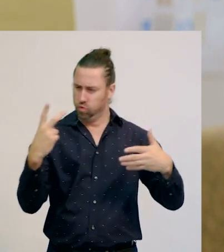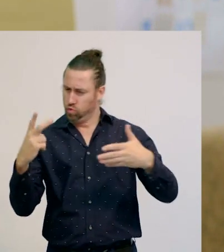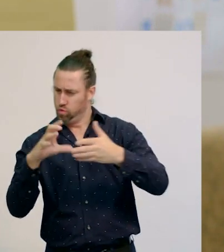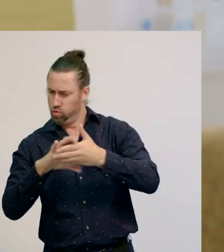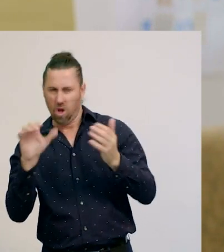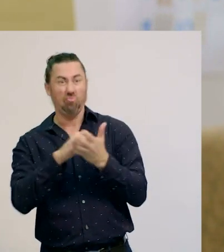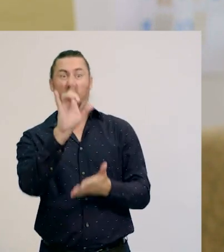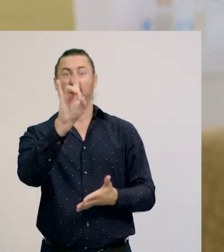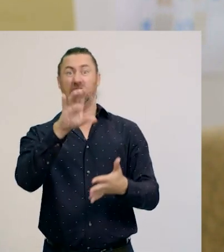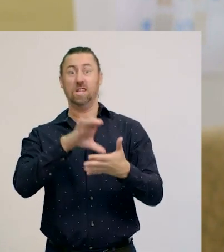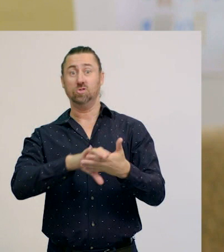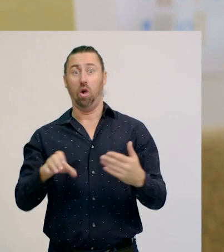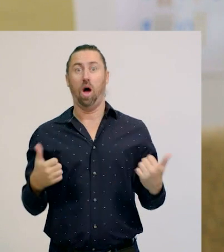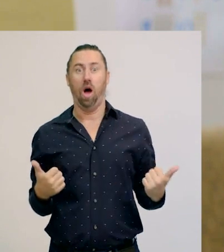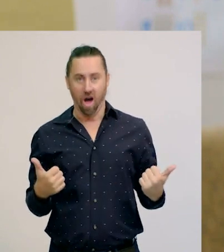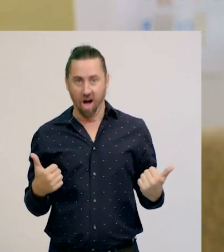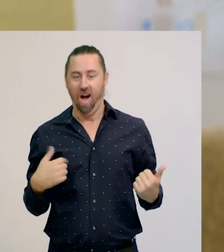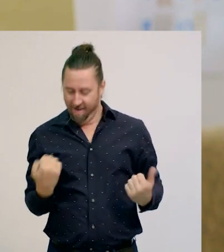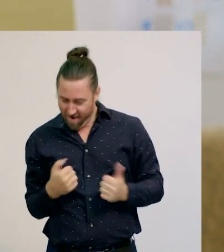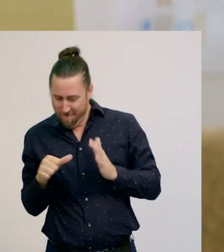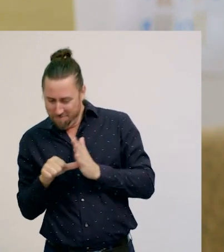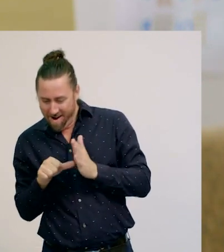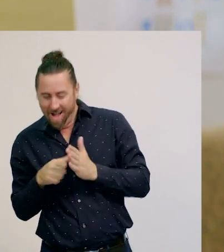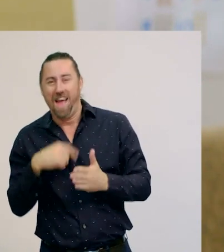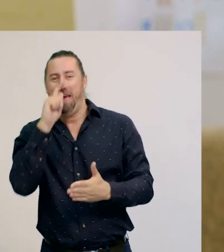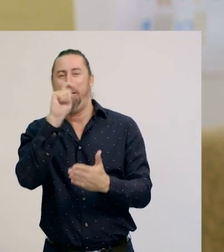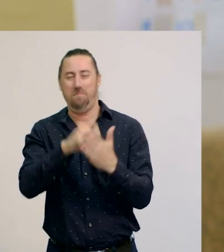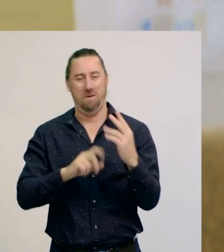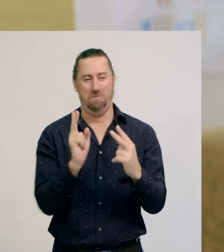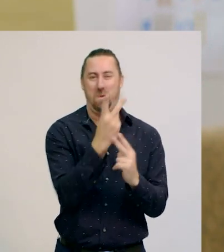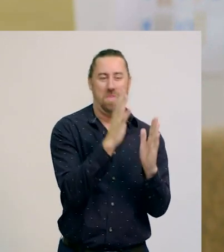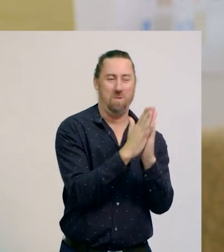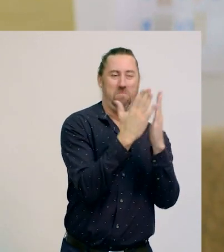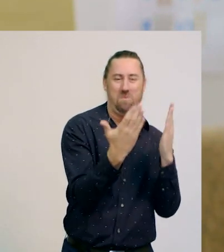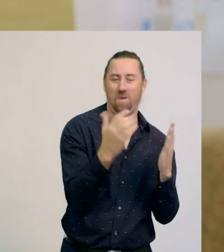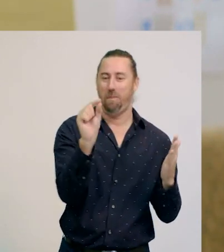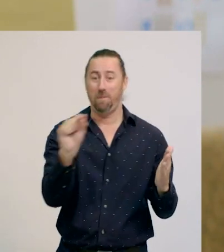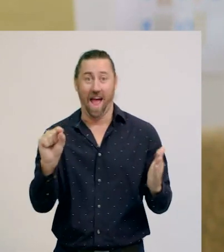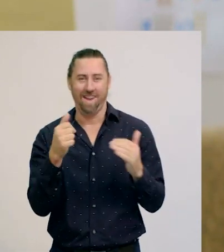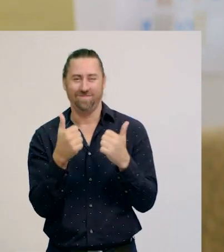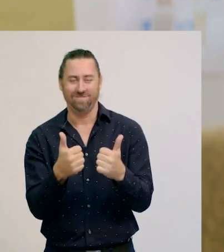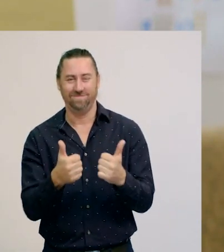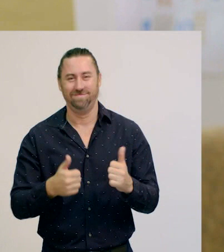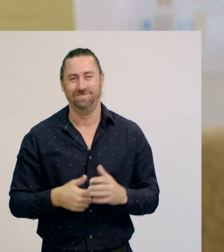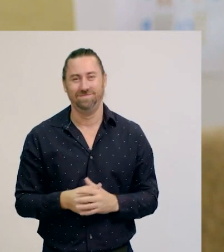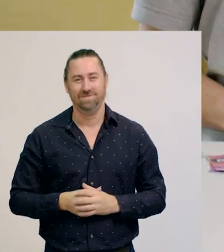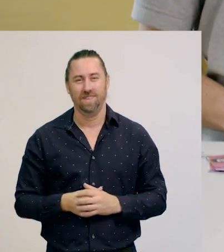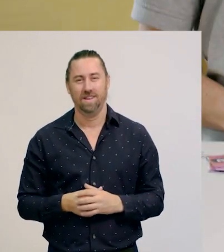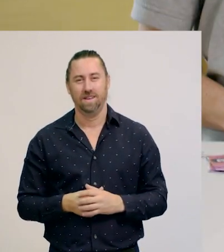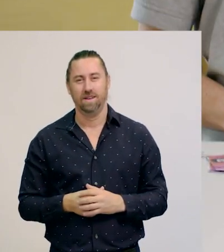which is $10, so I can buy both the notebook and the pen.